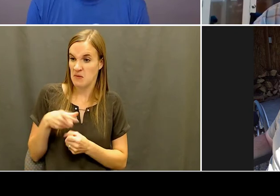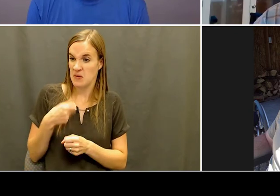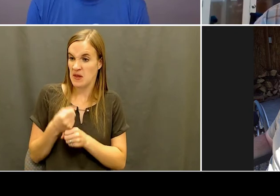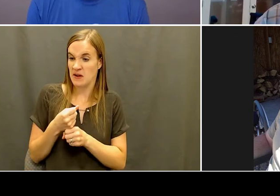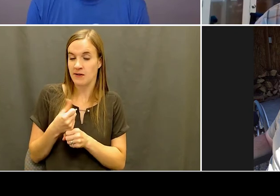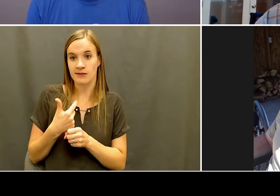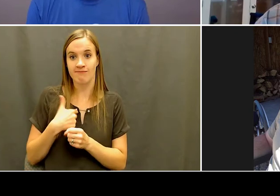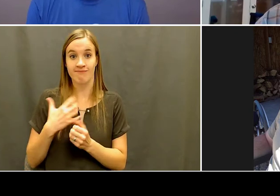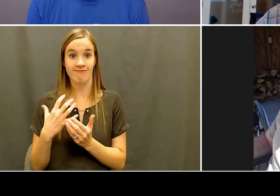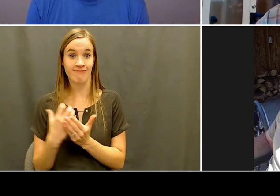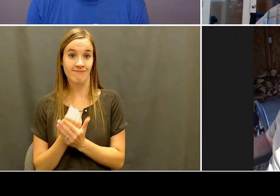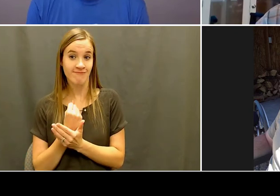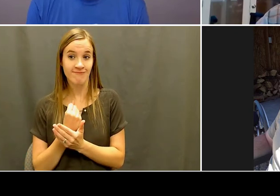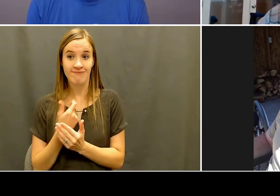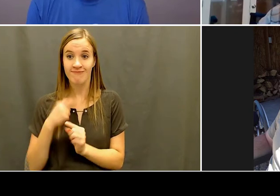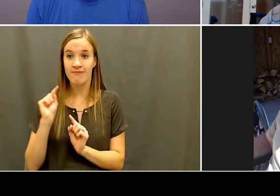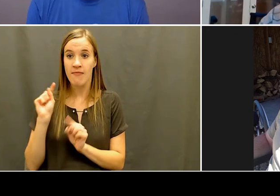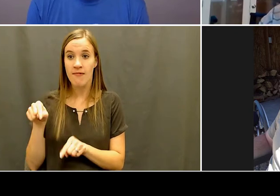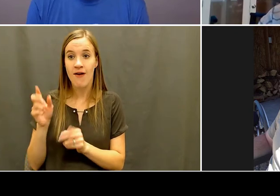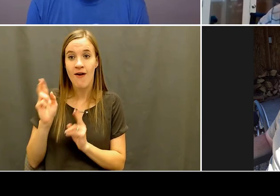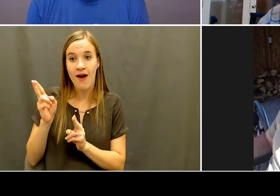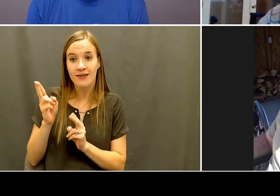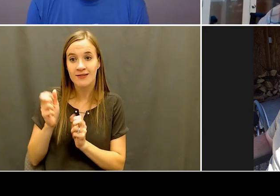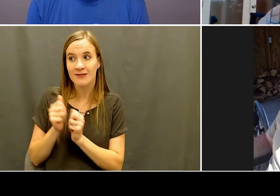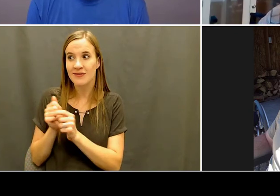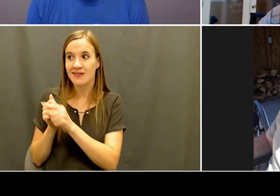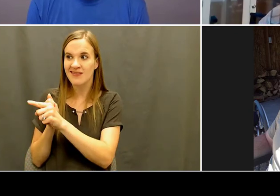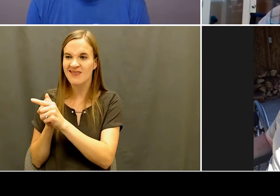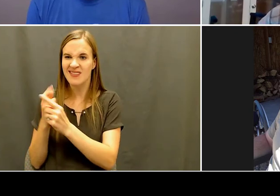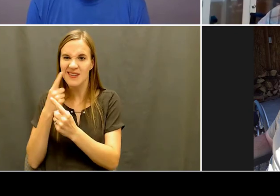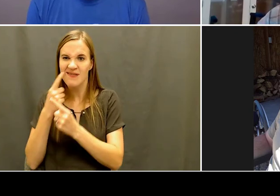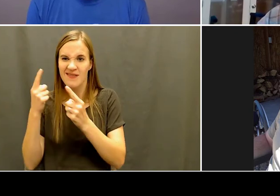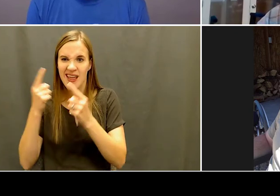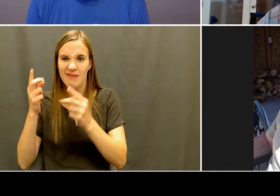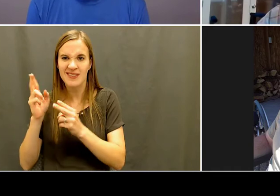went on a bear hunt back in 2016 and killed the nice bear